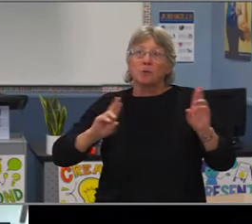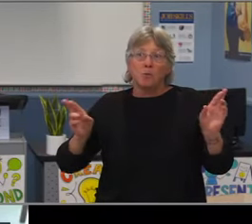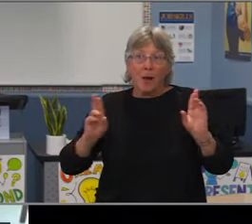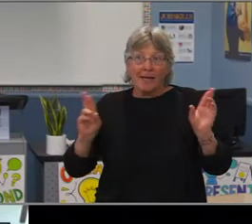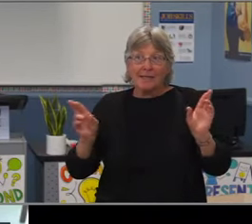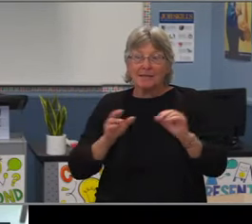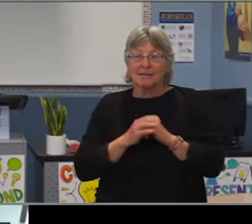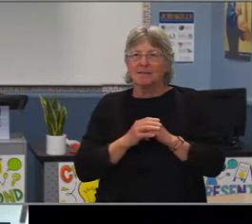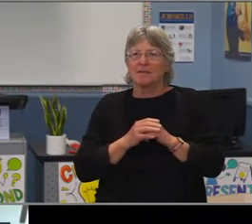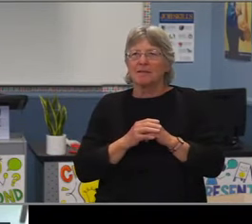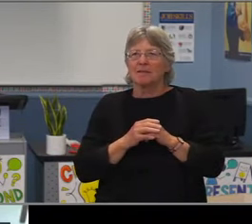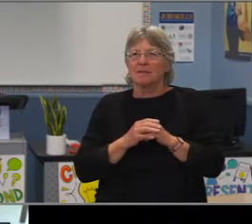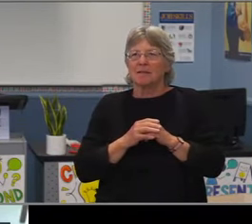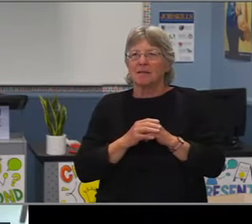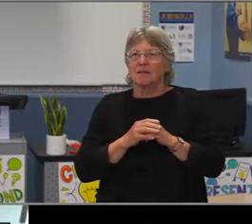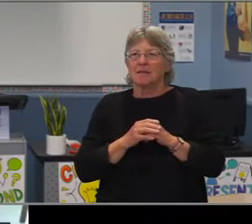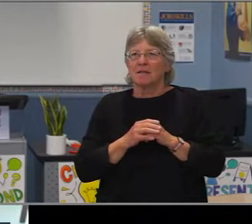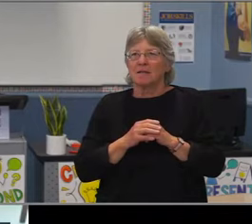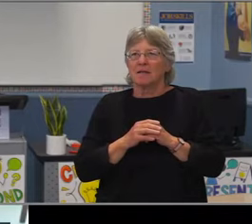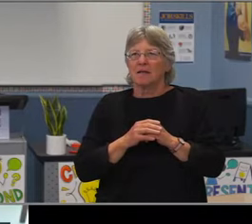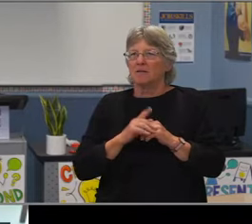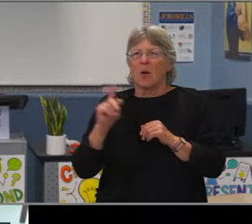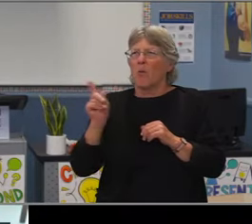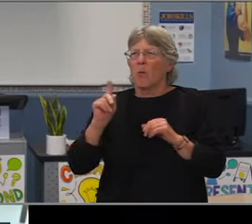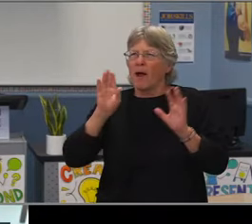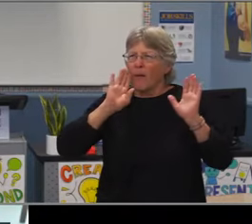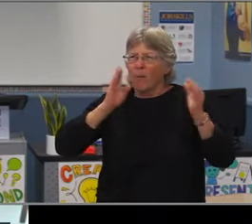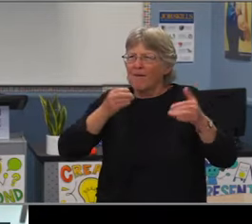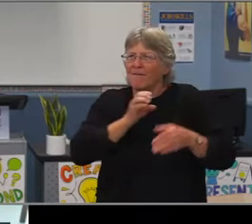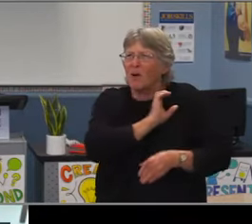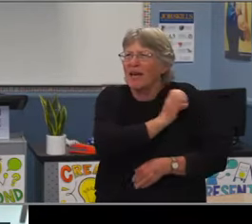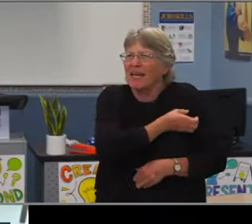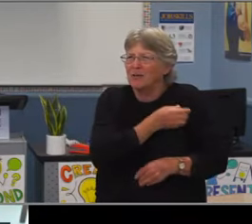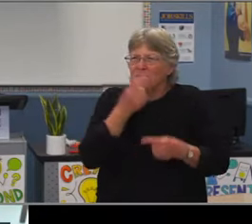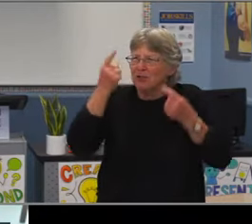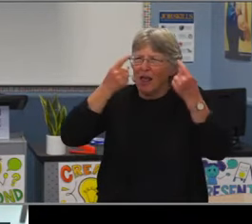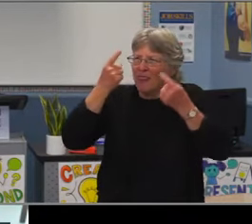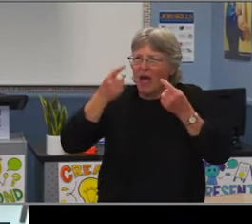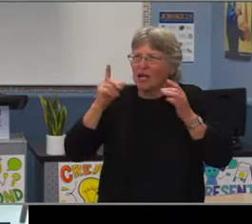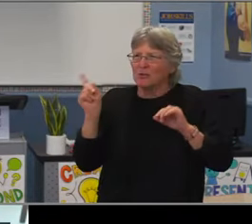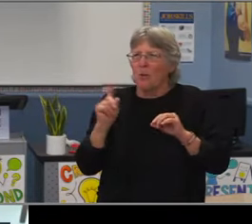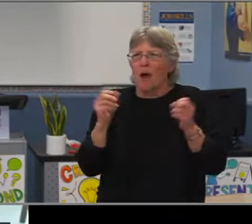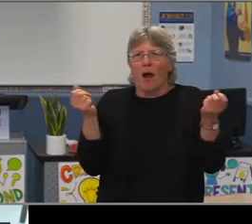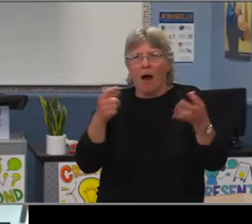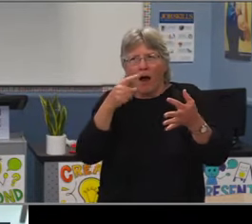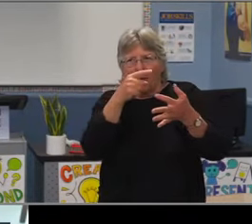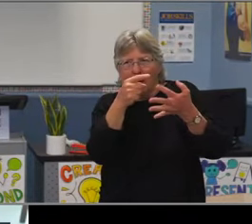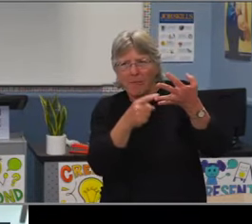And that's where the support of student support services comes to play as well. Working collaboratively with the level offices